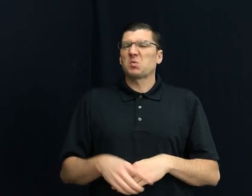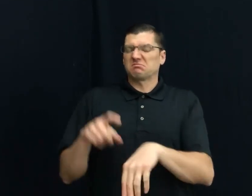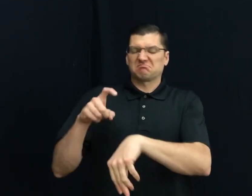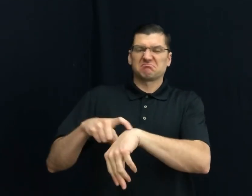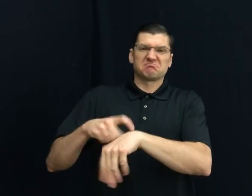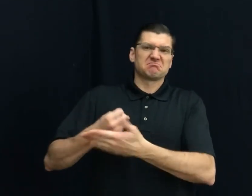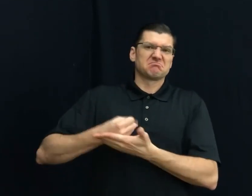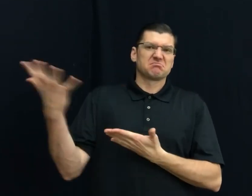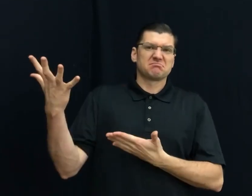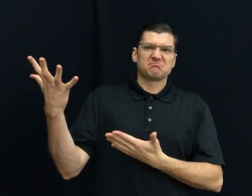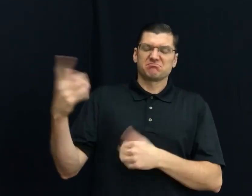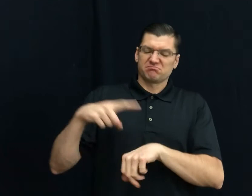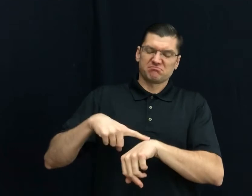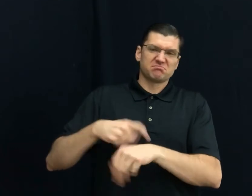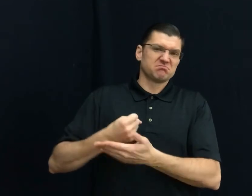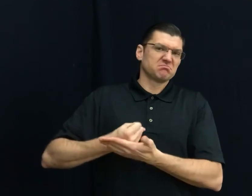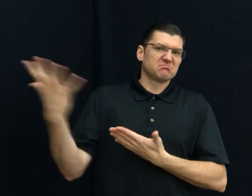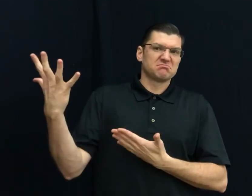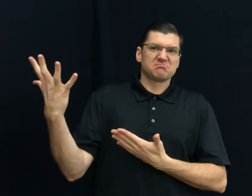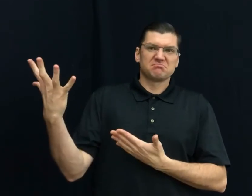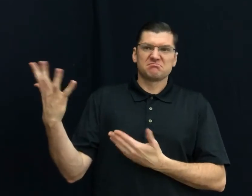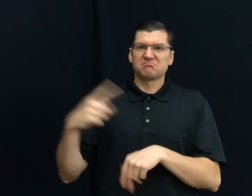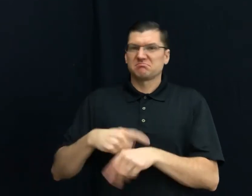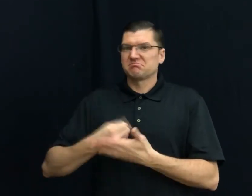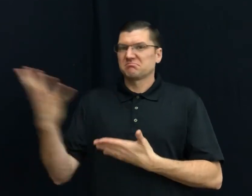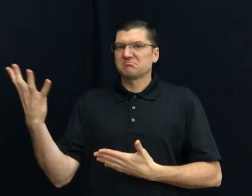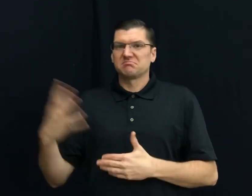14) TIME WASTE